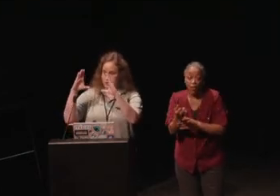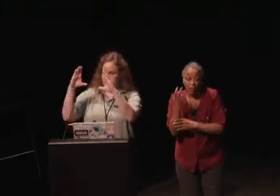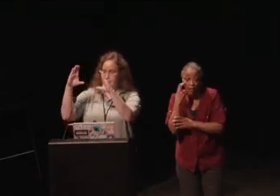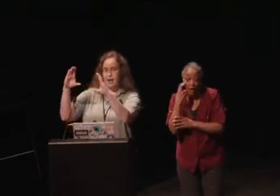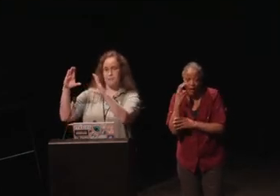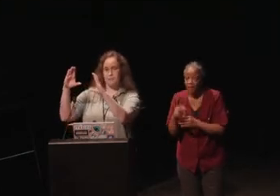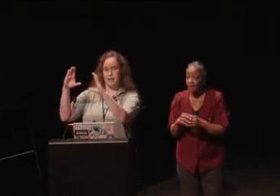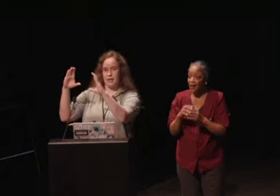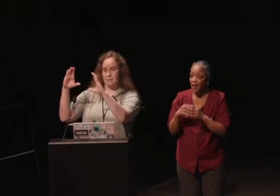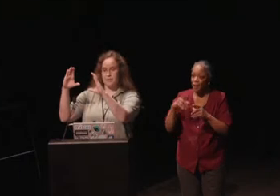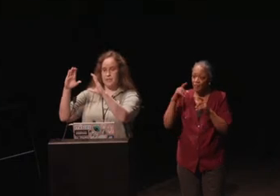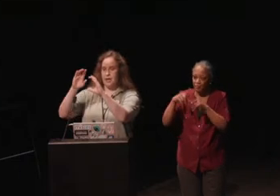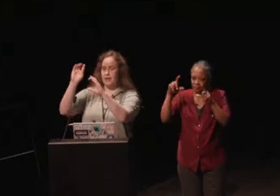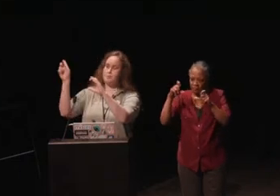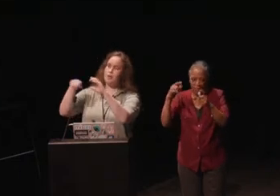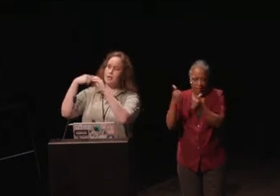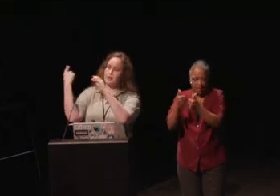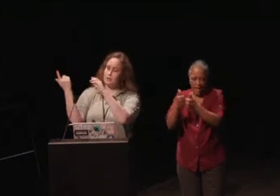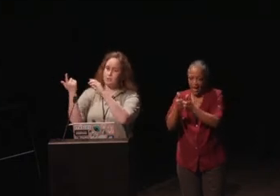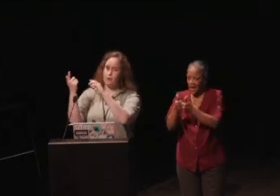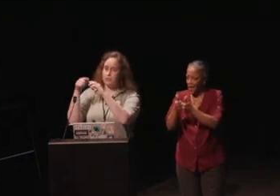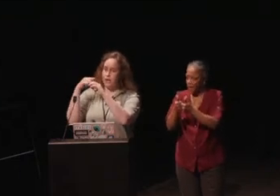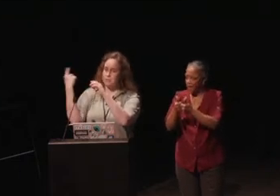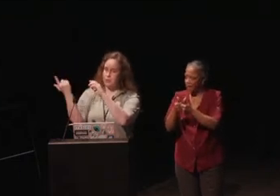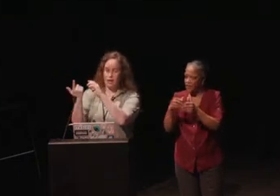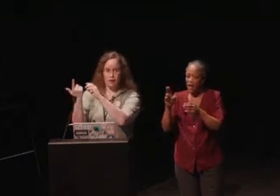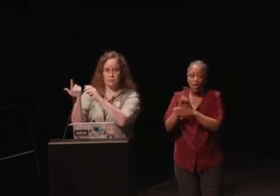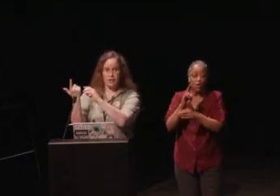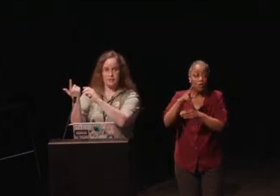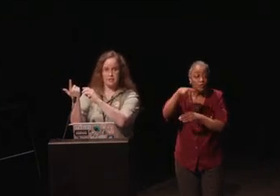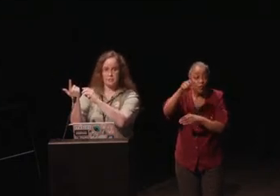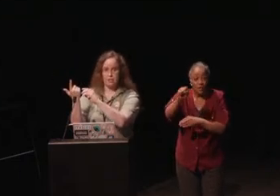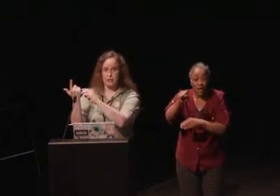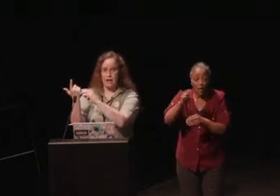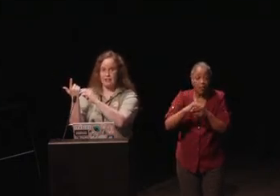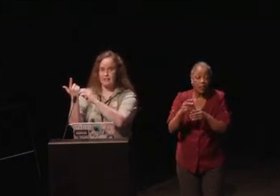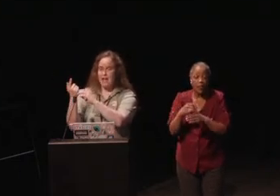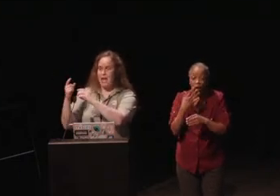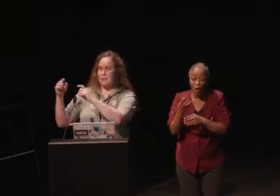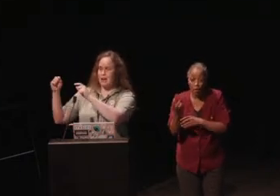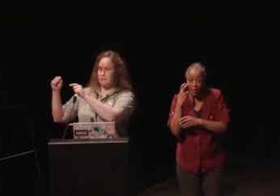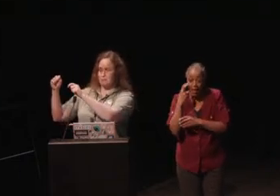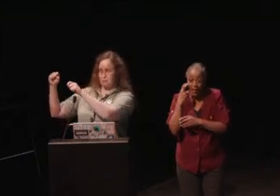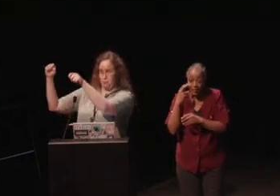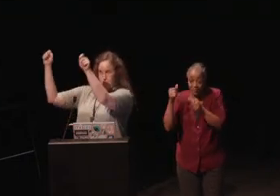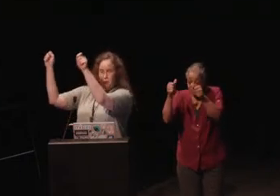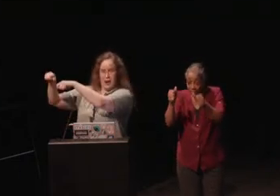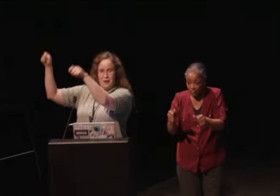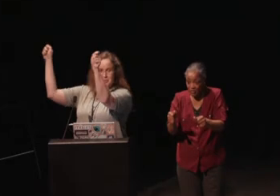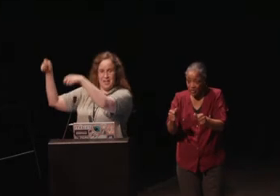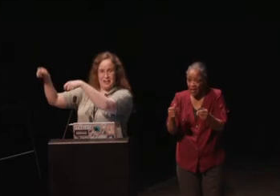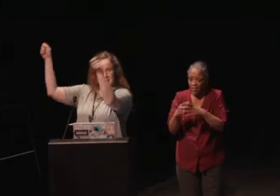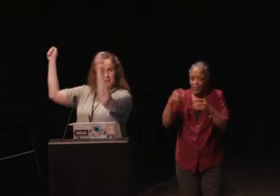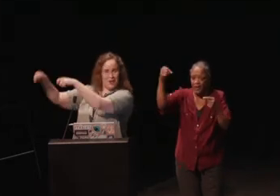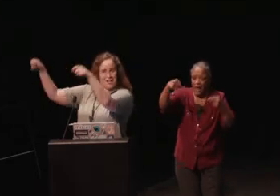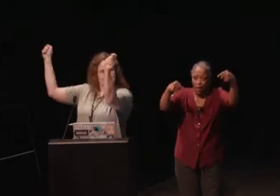a screen cap of the game and then I put it use Photoshop to put a colorblindness simulator on it and then I put arrow saying these are not